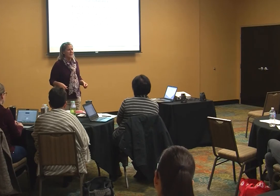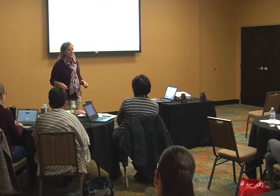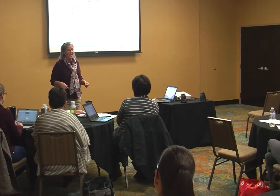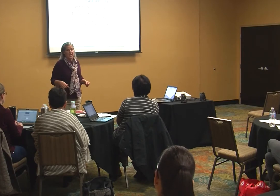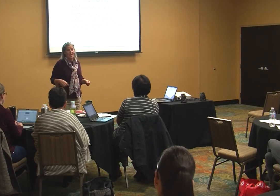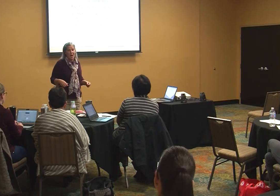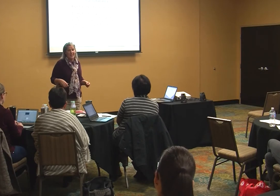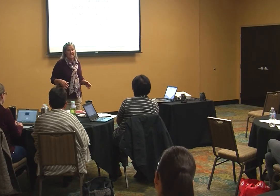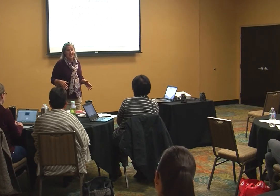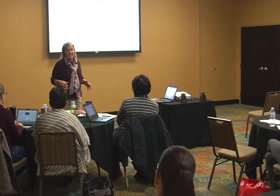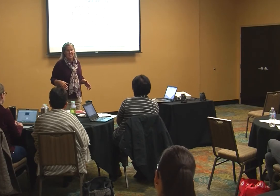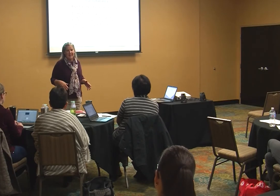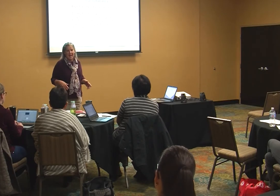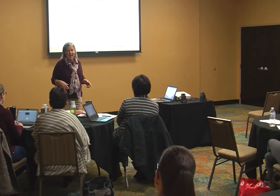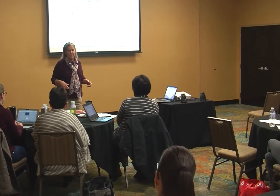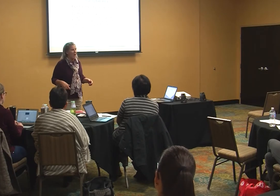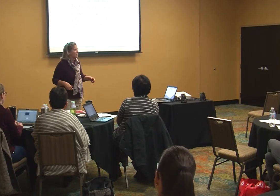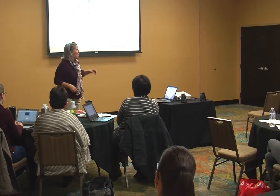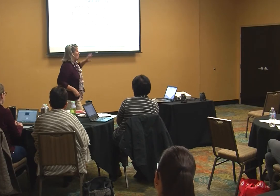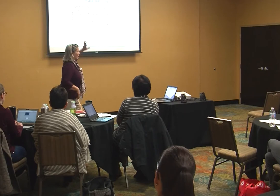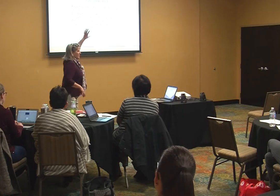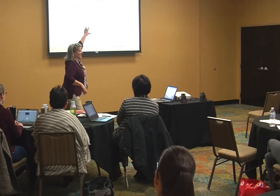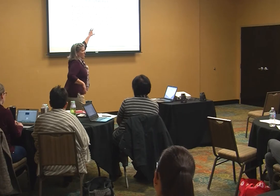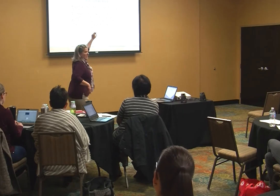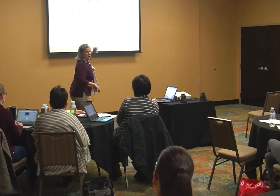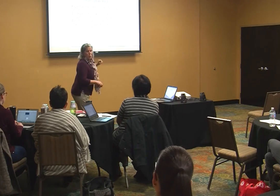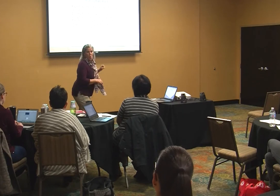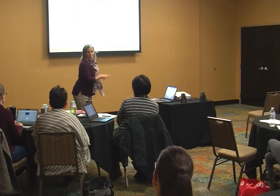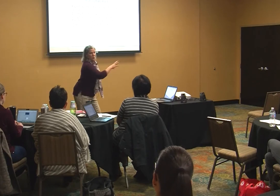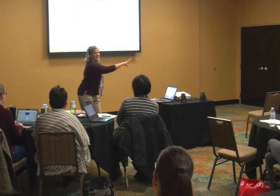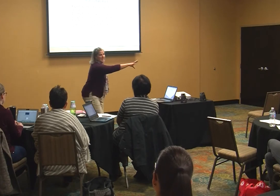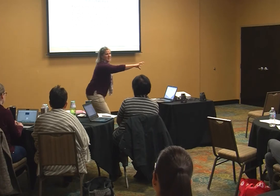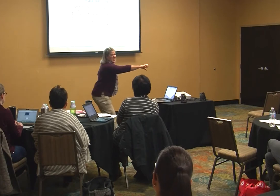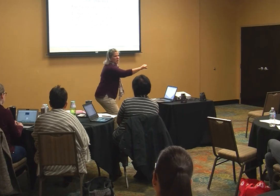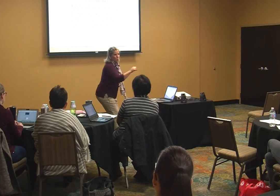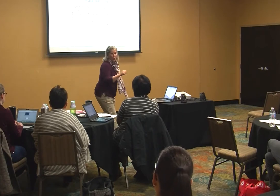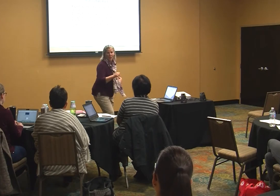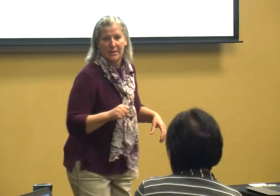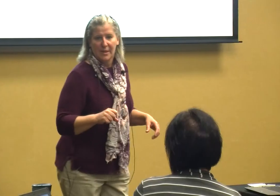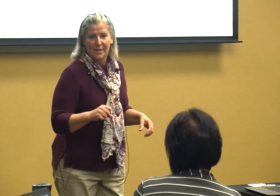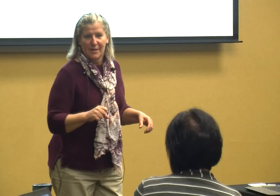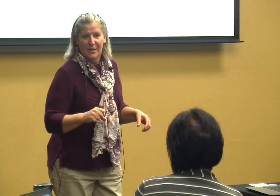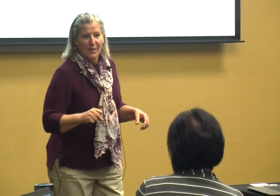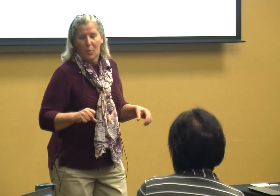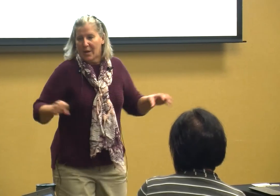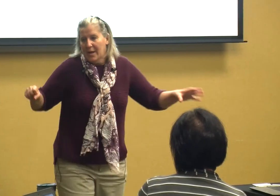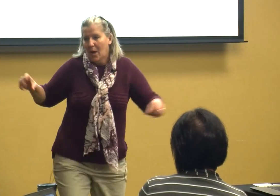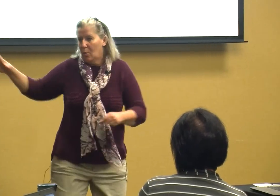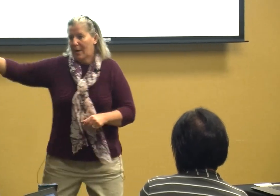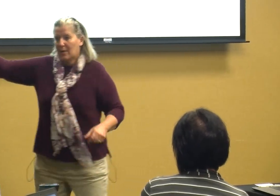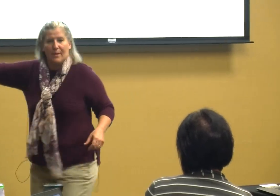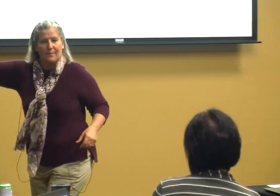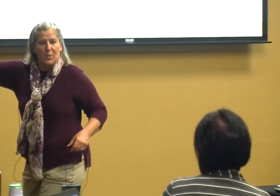to be a nice guessing game of well is it this you want or is that this you want what well help me